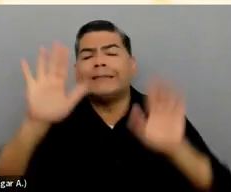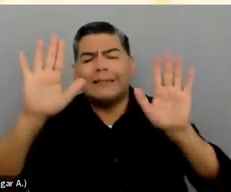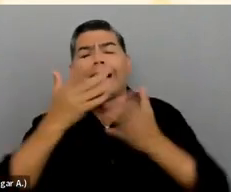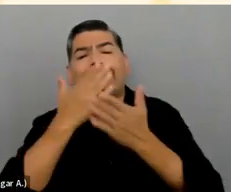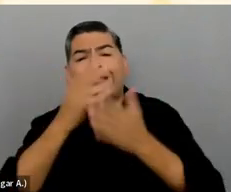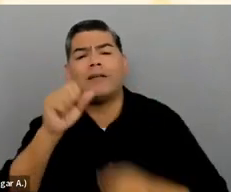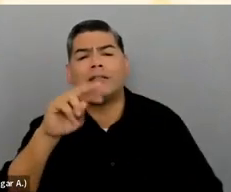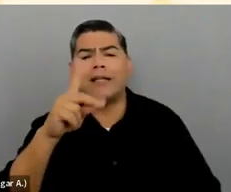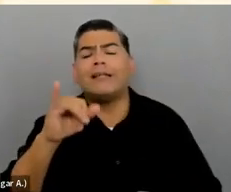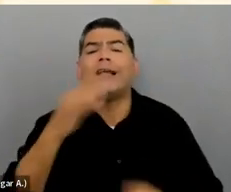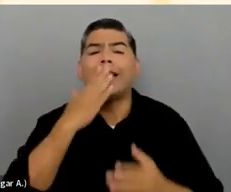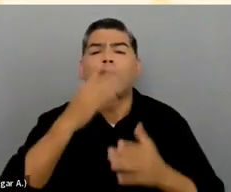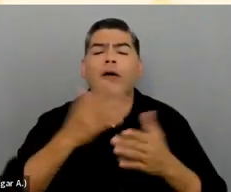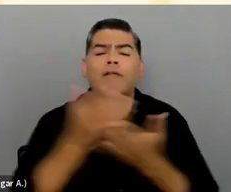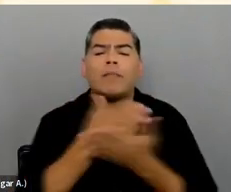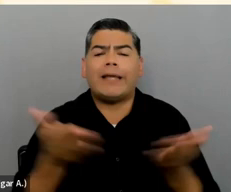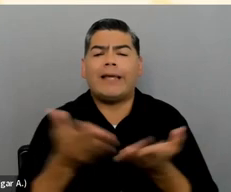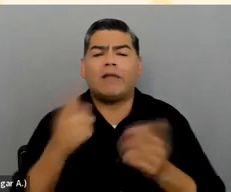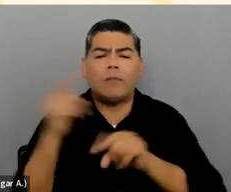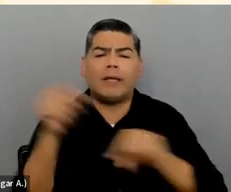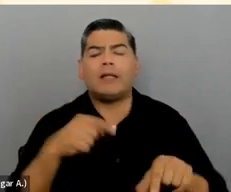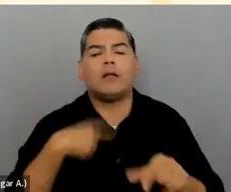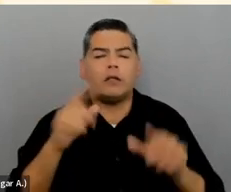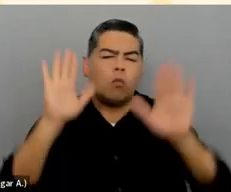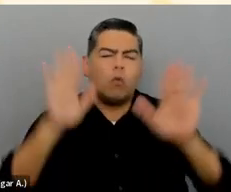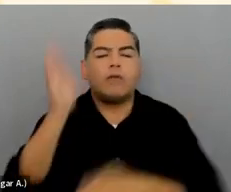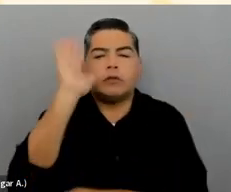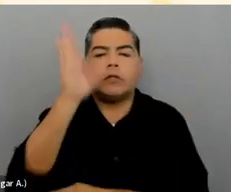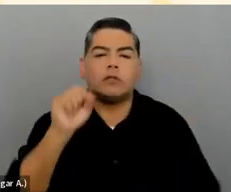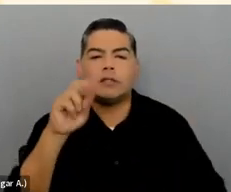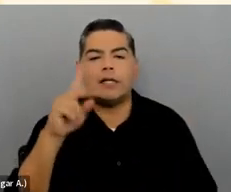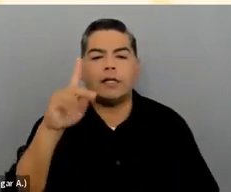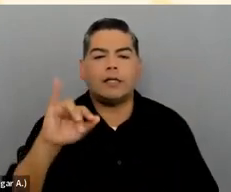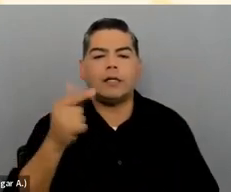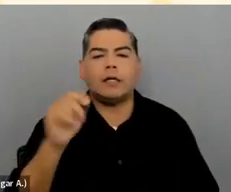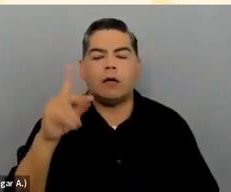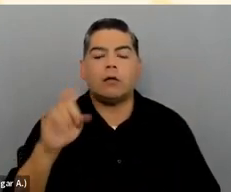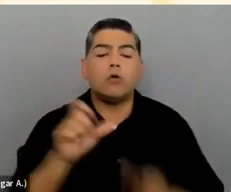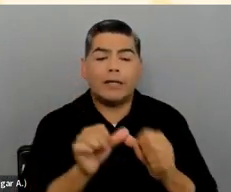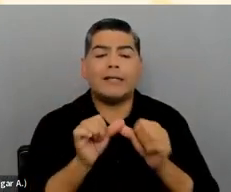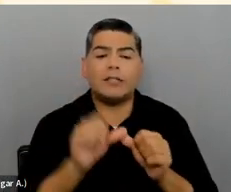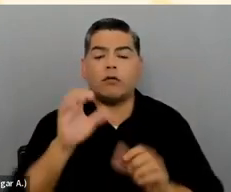Thank you, everybody, for attending this great session with Sandi Gauder. You can continue the conversation in chat